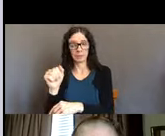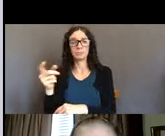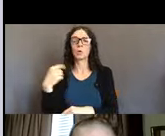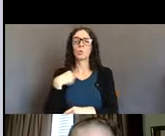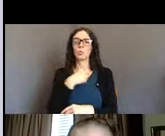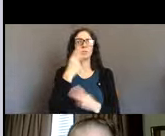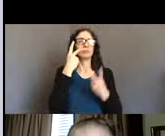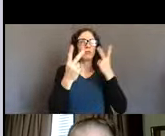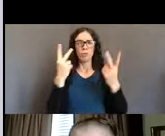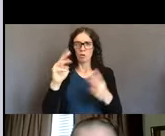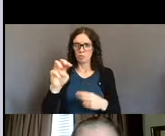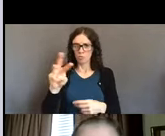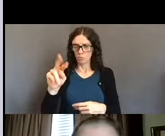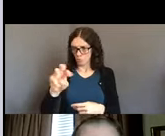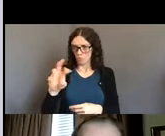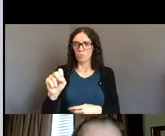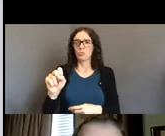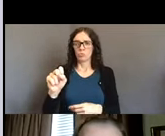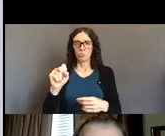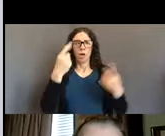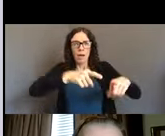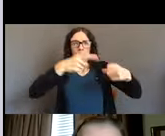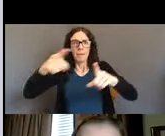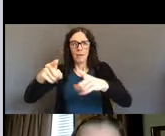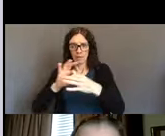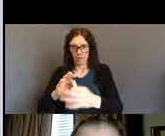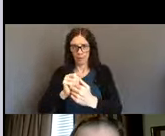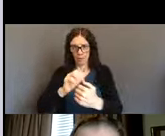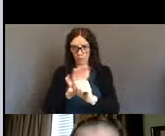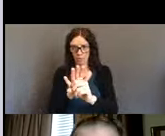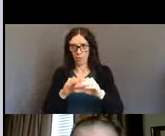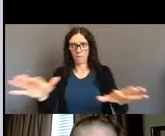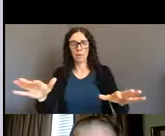we understood the, the extent of the severity of COVID,